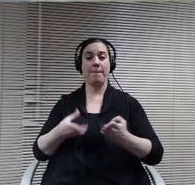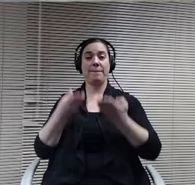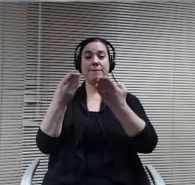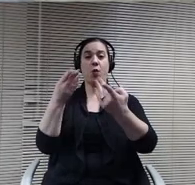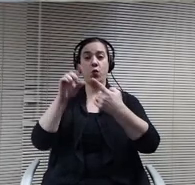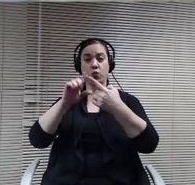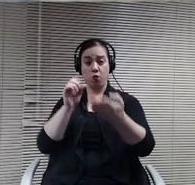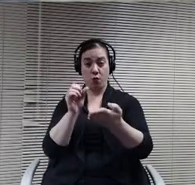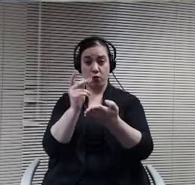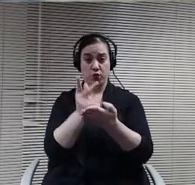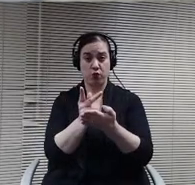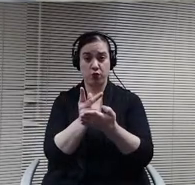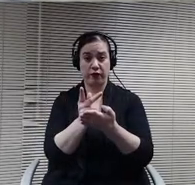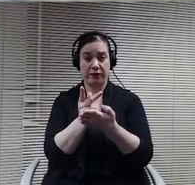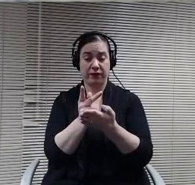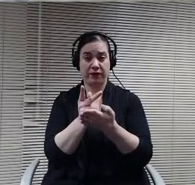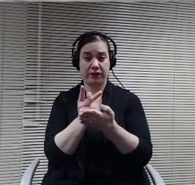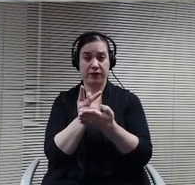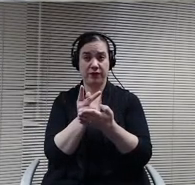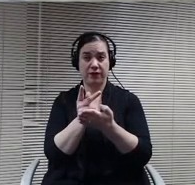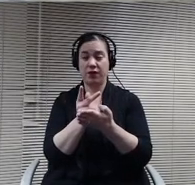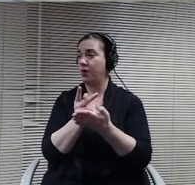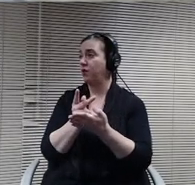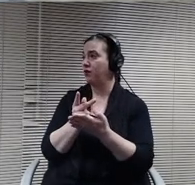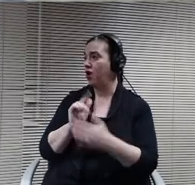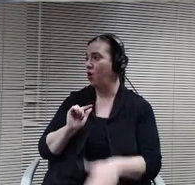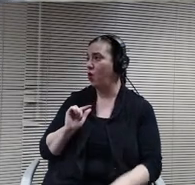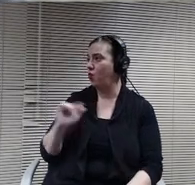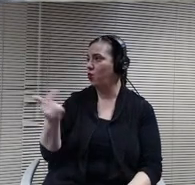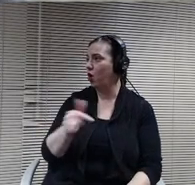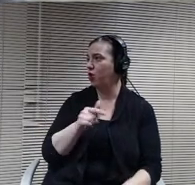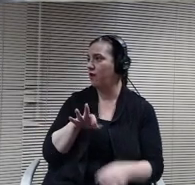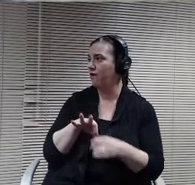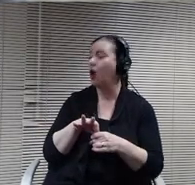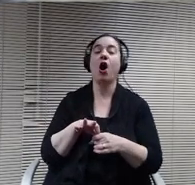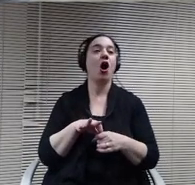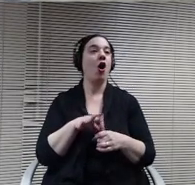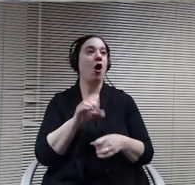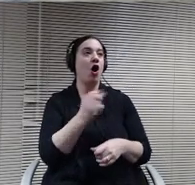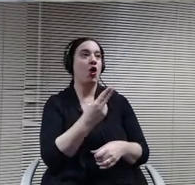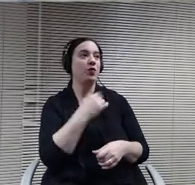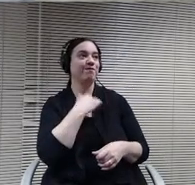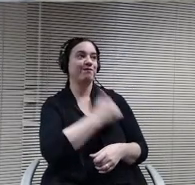Roll call but roll call. Sorry we moved to A roll call vote. I was reading my wrong notes.